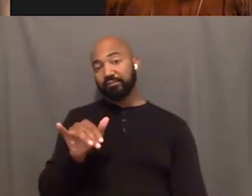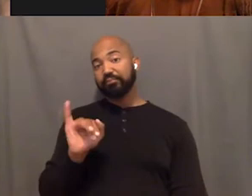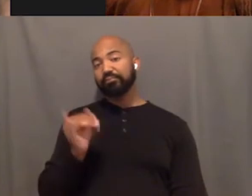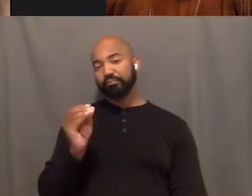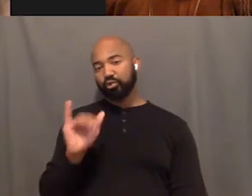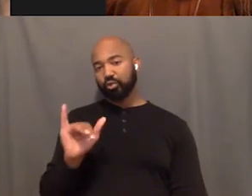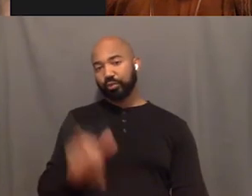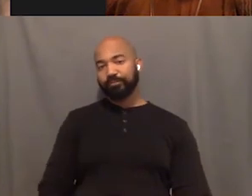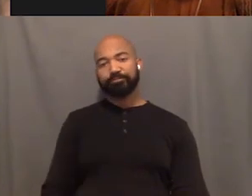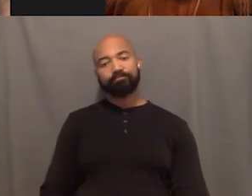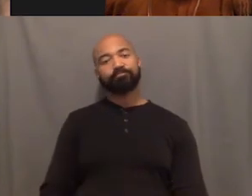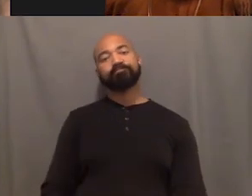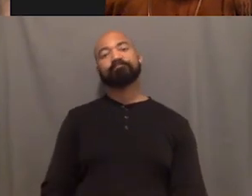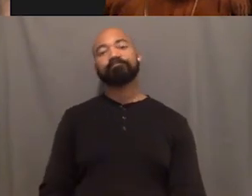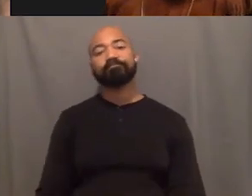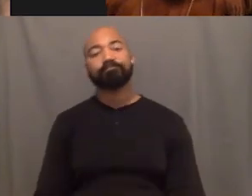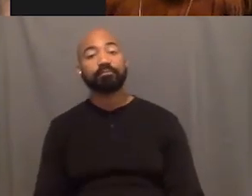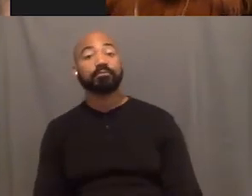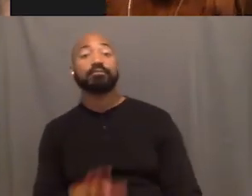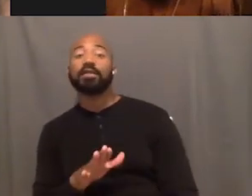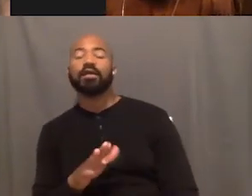I love it. I lied. There's one more question.